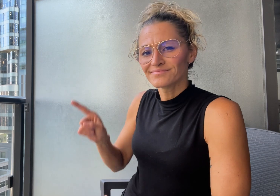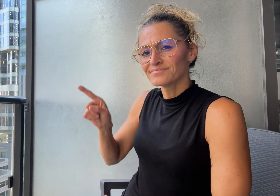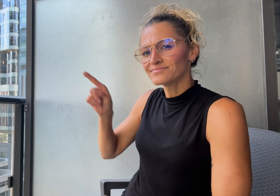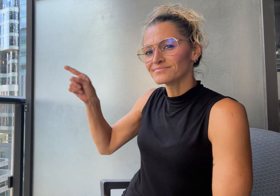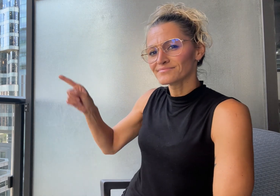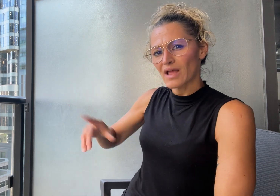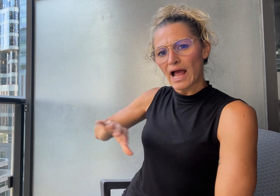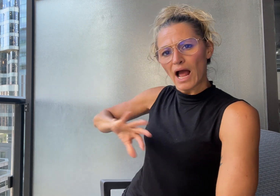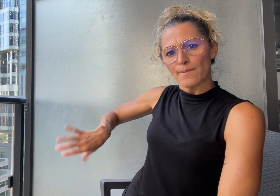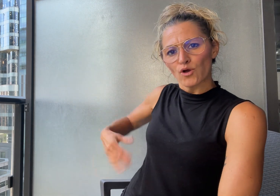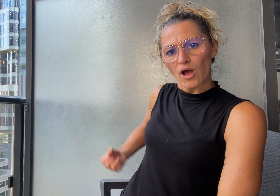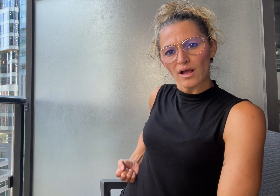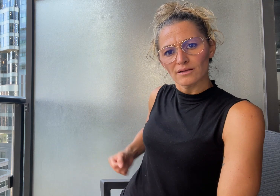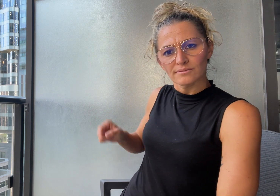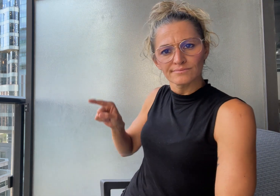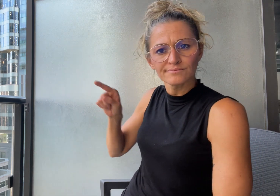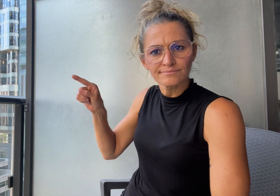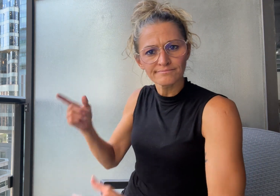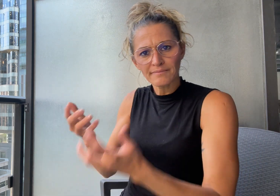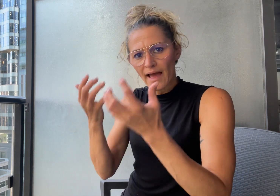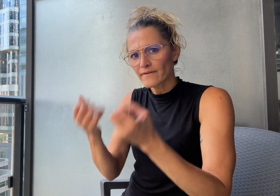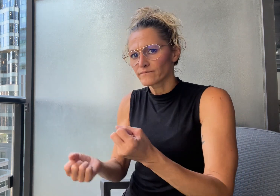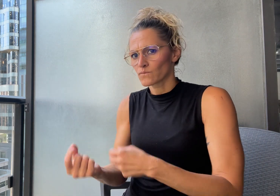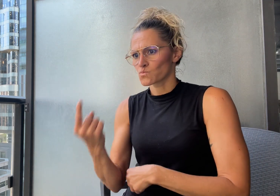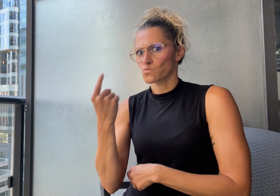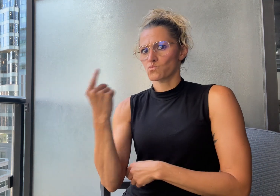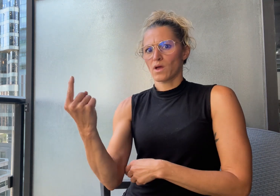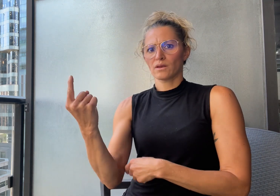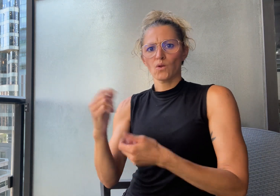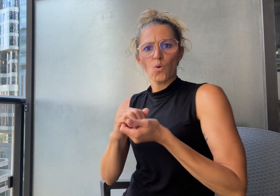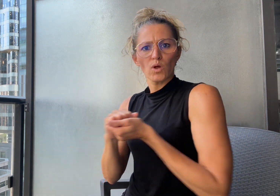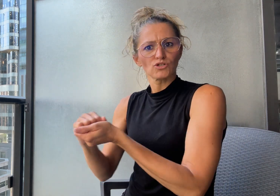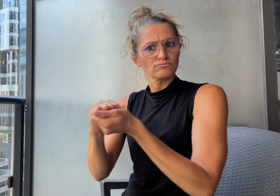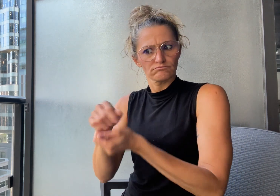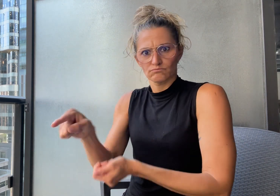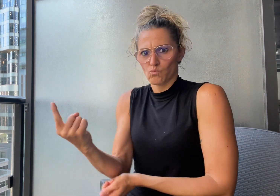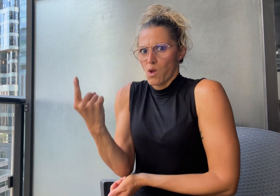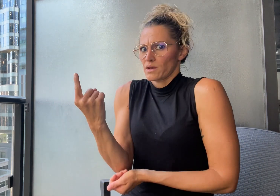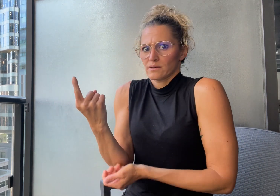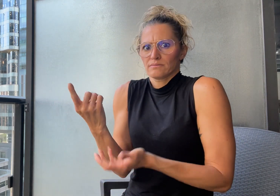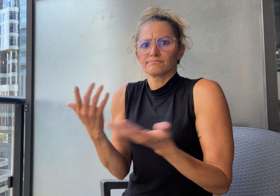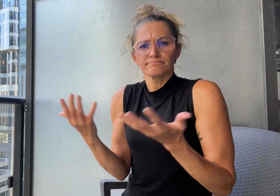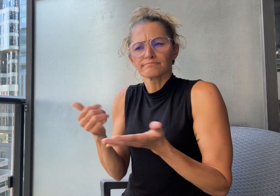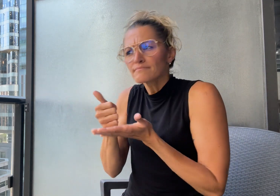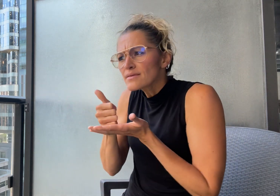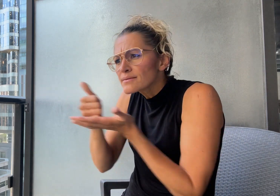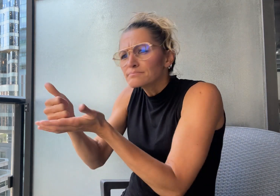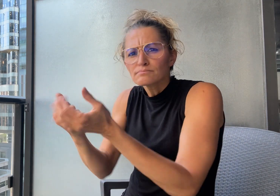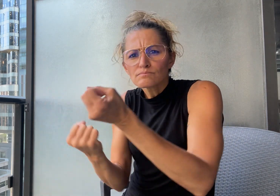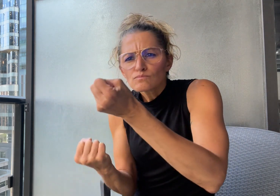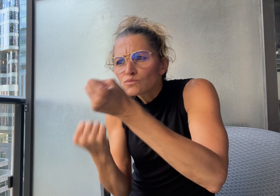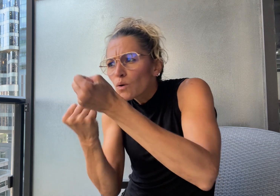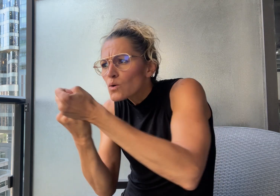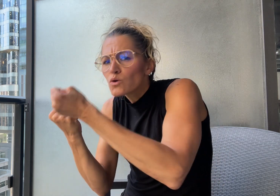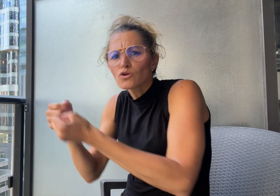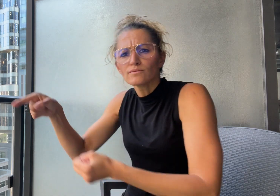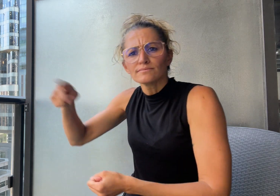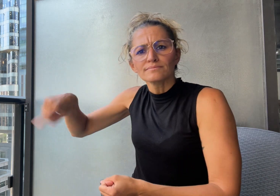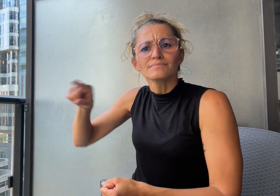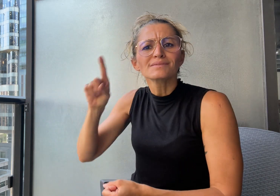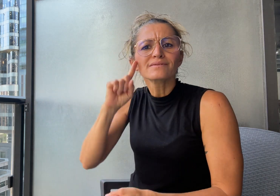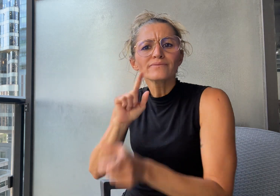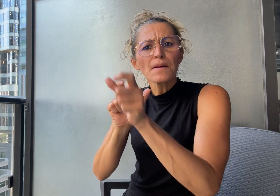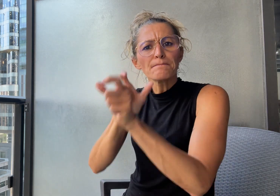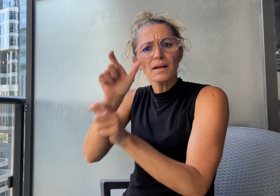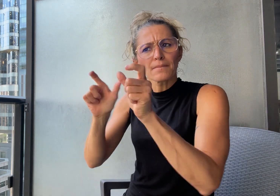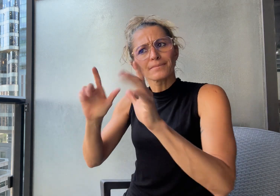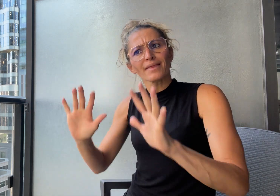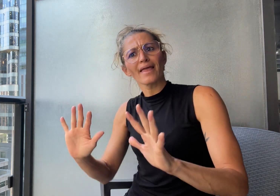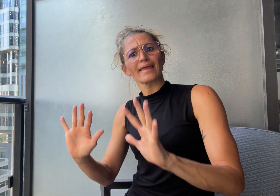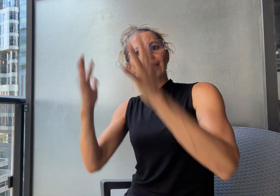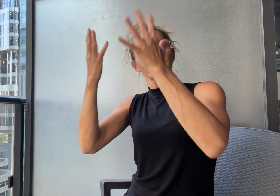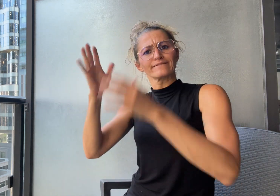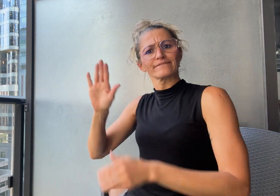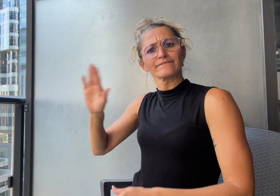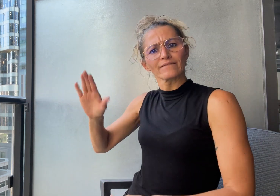Due to funding cuts, the only organization in Cambodia serving